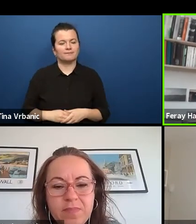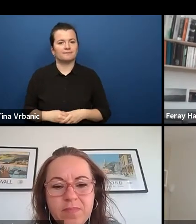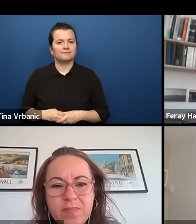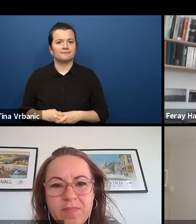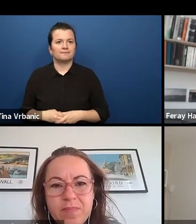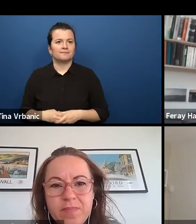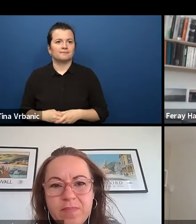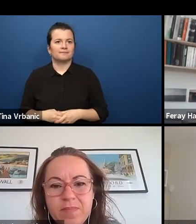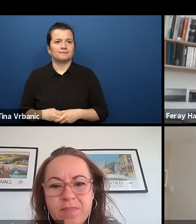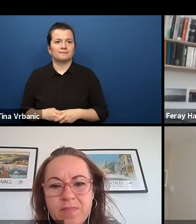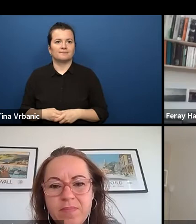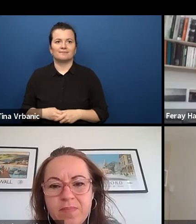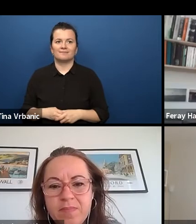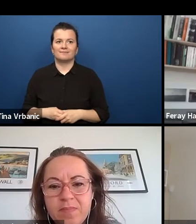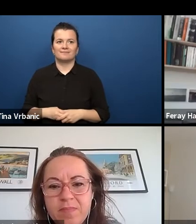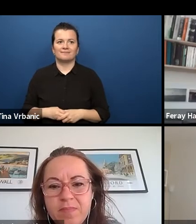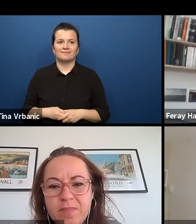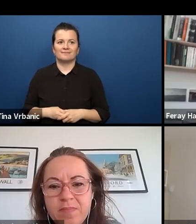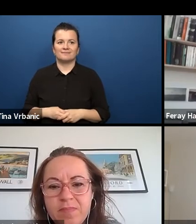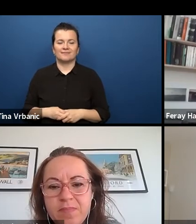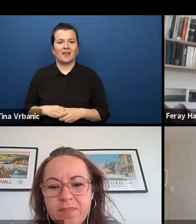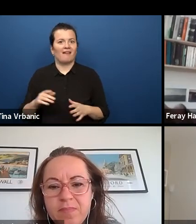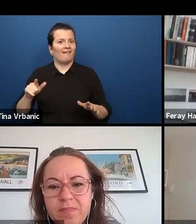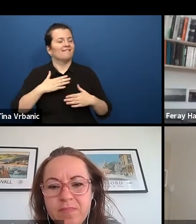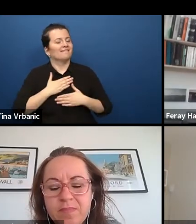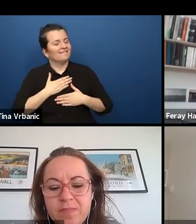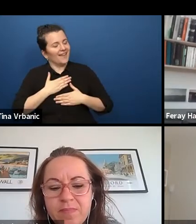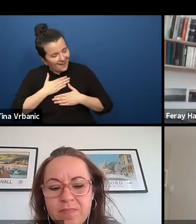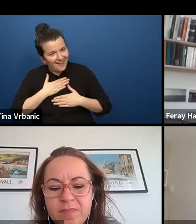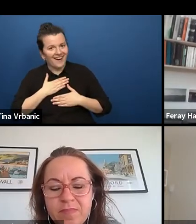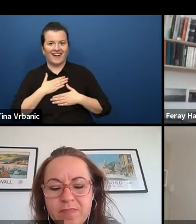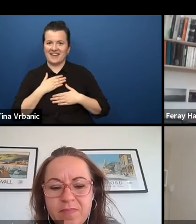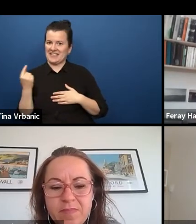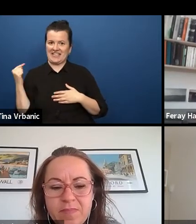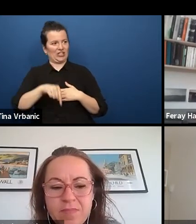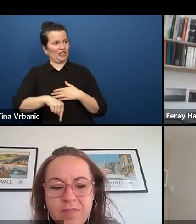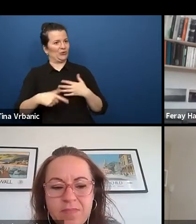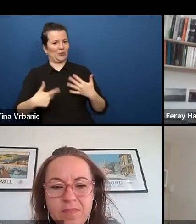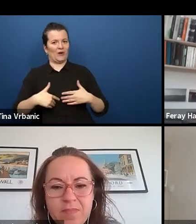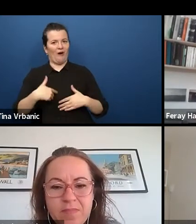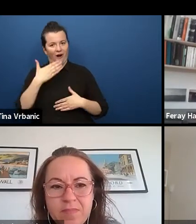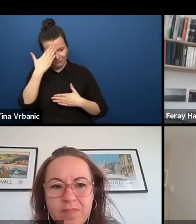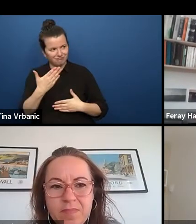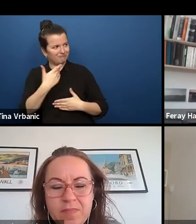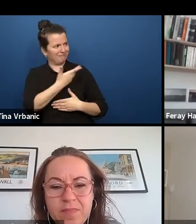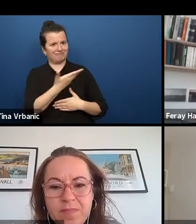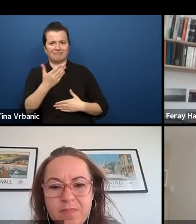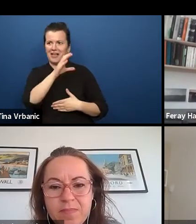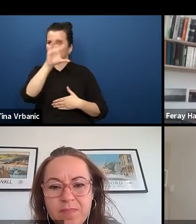Okay. First of all, I'm very happy to be here and I'm honored to be a part of this panel. And to answer your question,